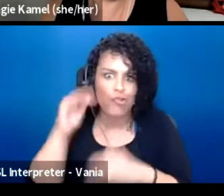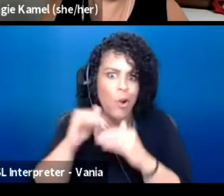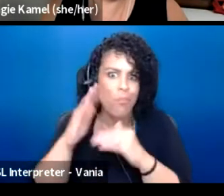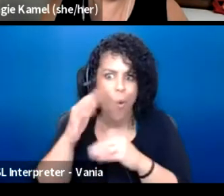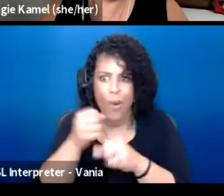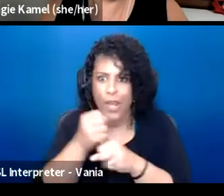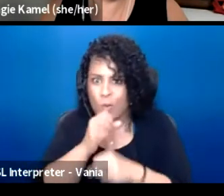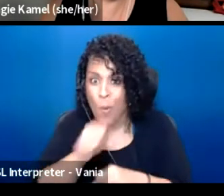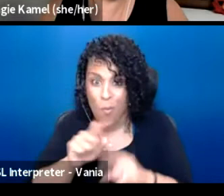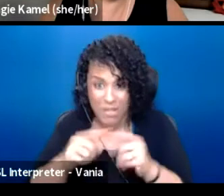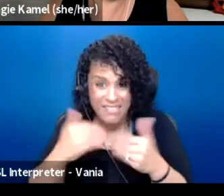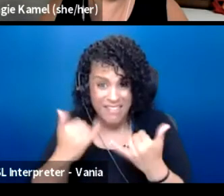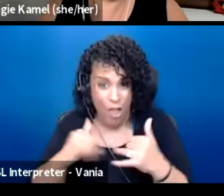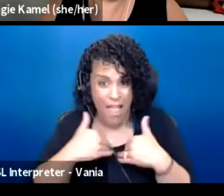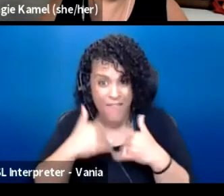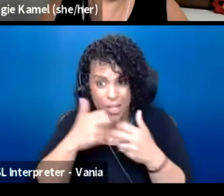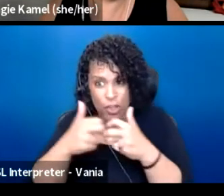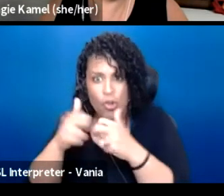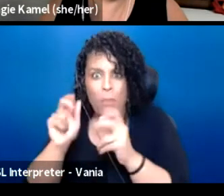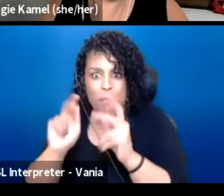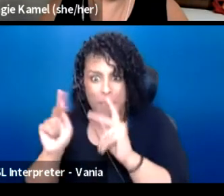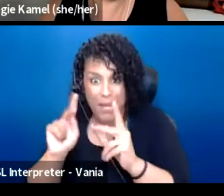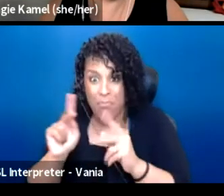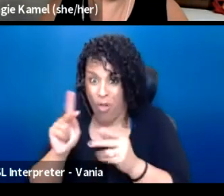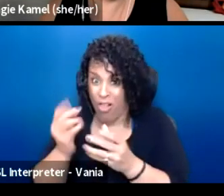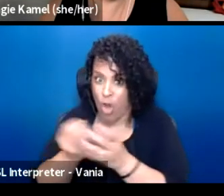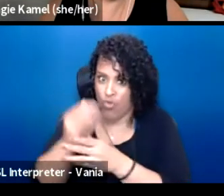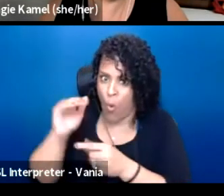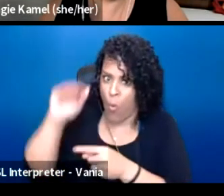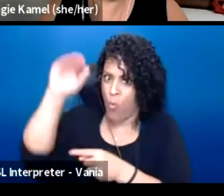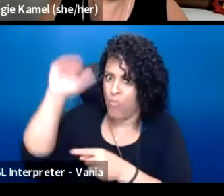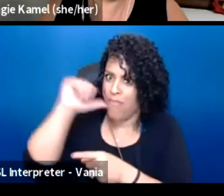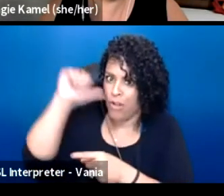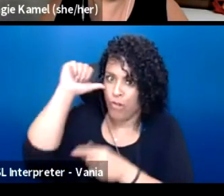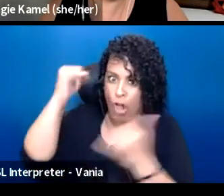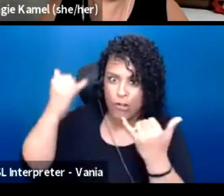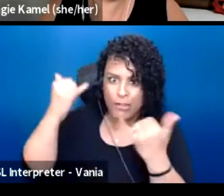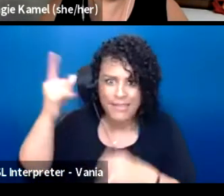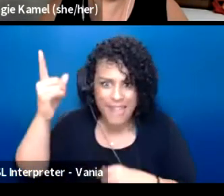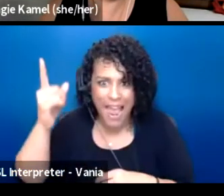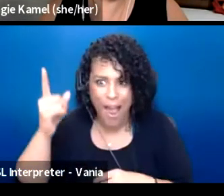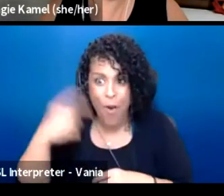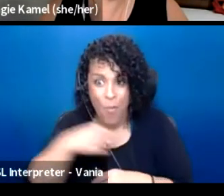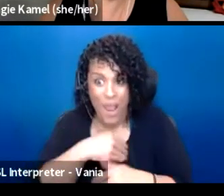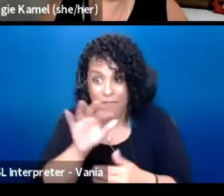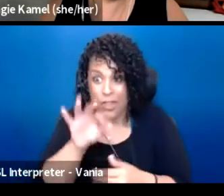or some issues that we have that people were grown adults. I mean, we have a choice, for example, next week,